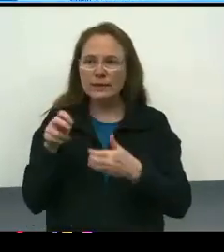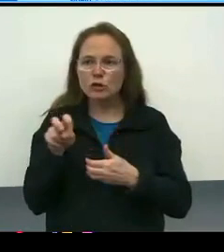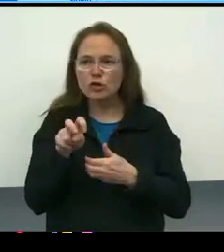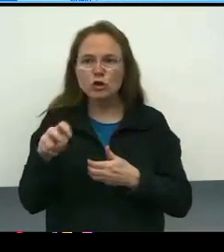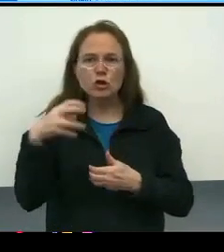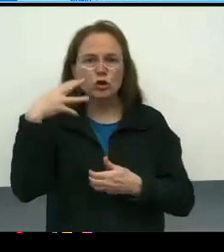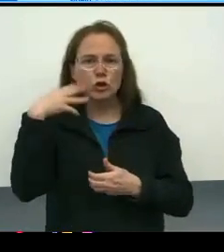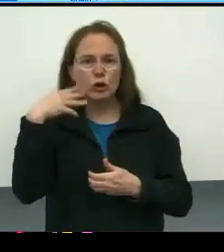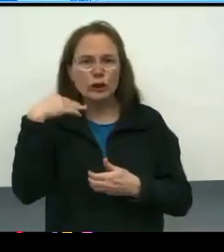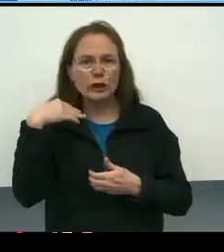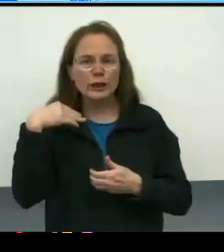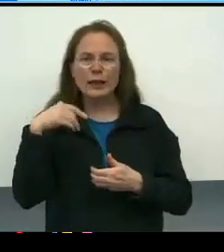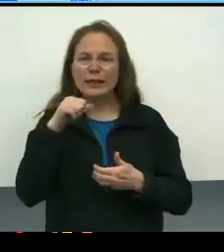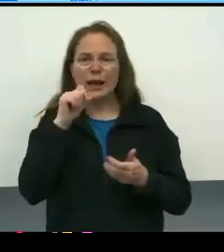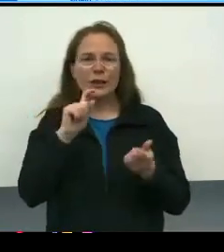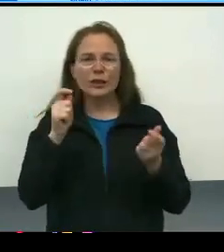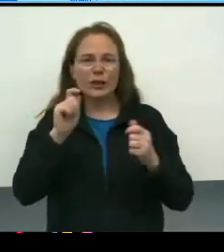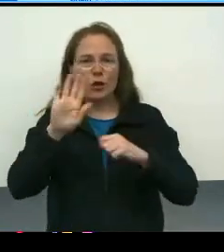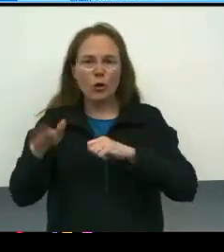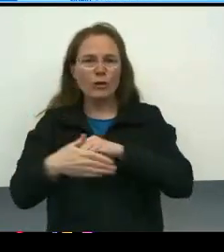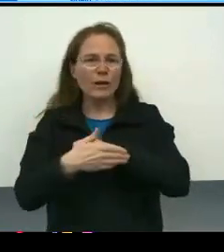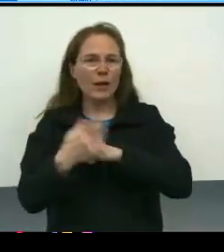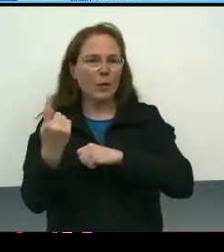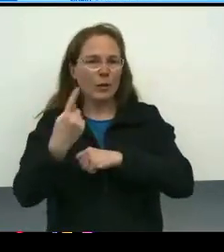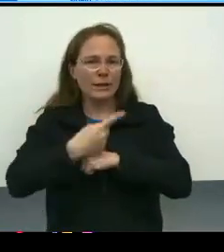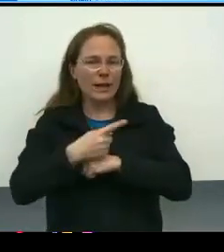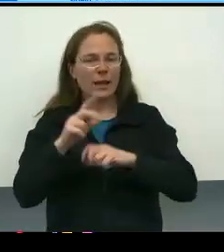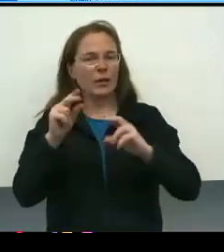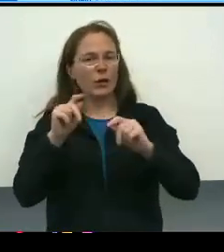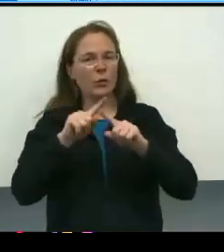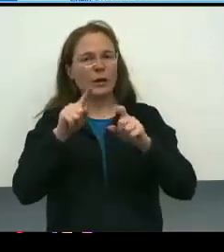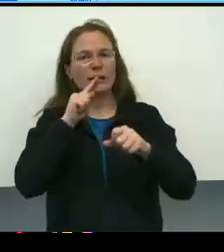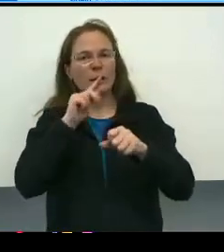Things are not gonna change overnight, but we're committed to it as a community.